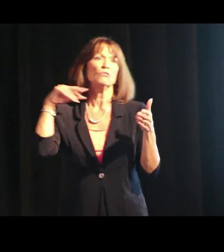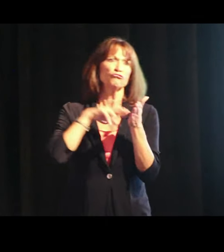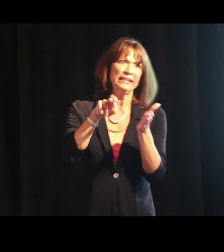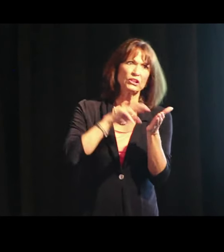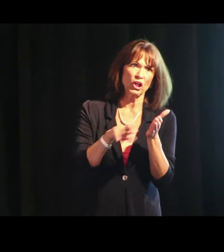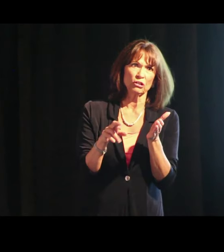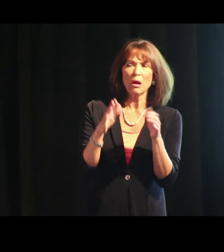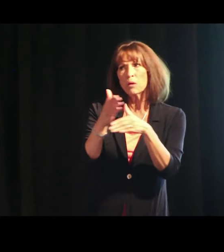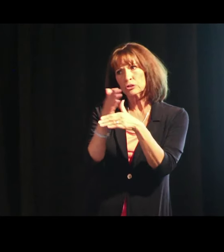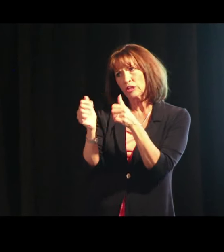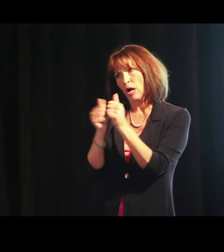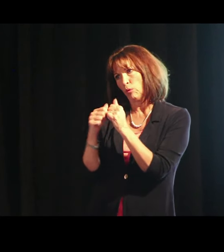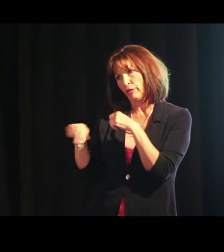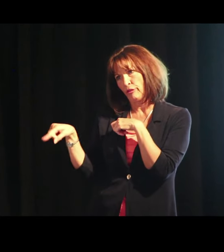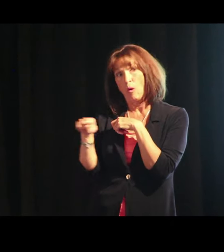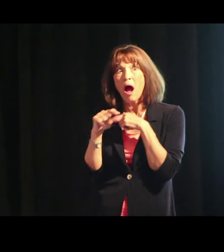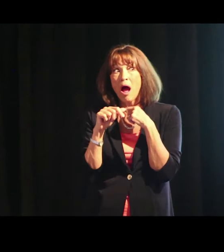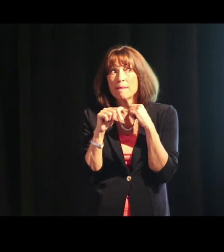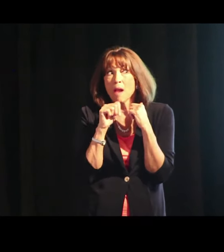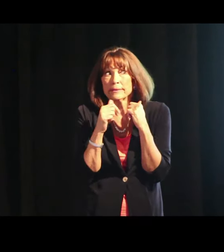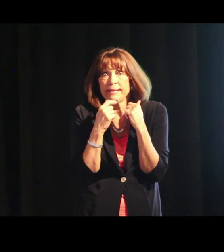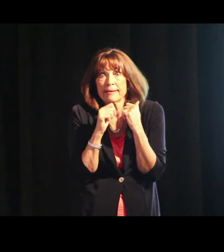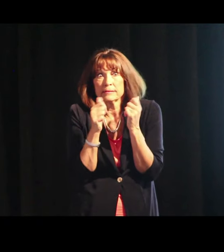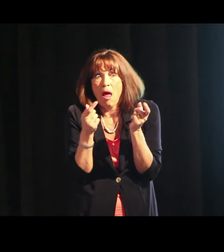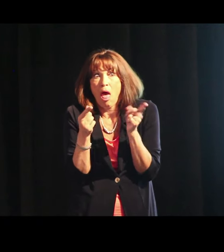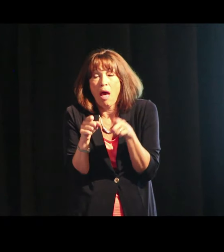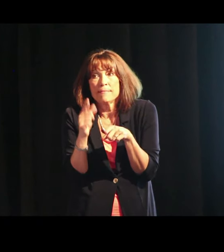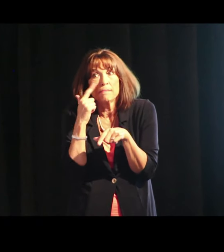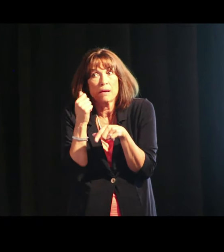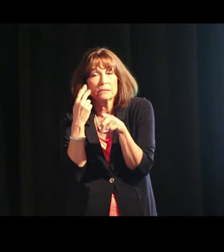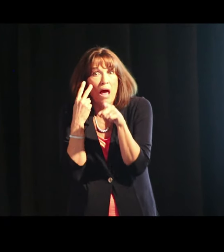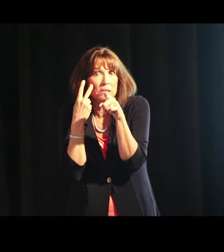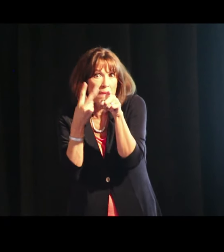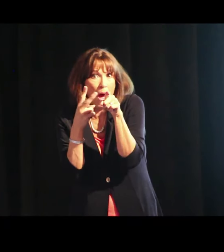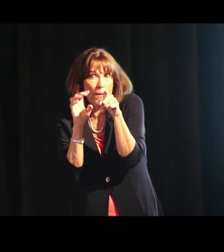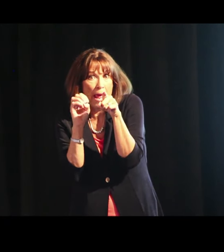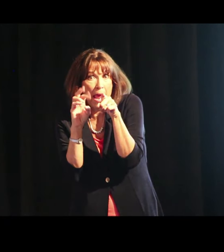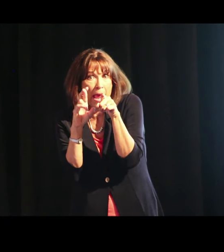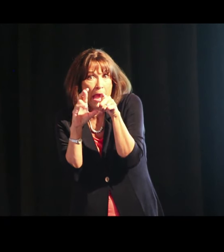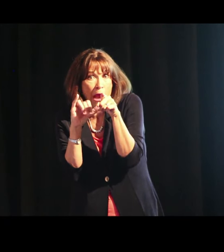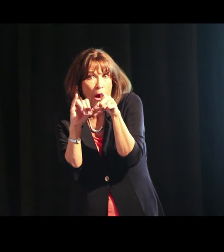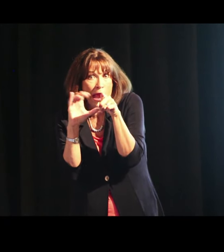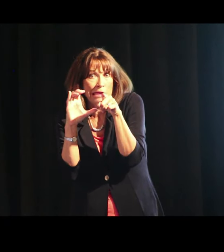and some research that I want to share with you. I’m not saying it always happens. Because I saw what's going on